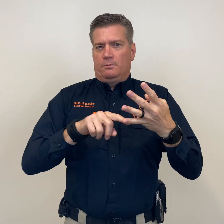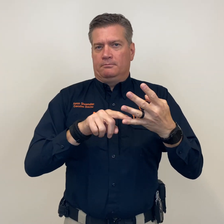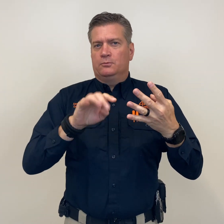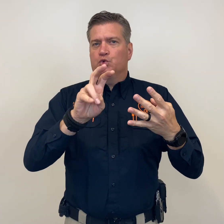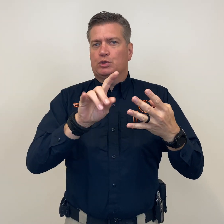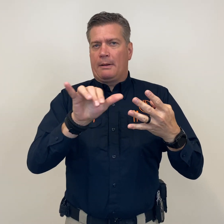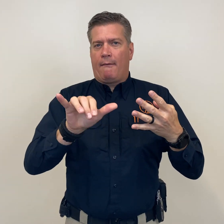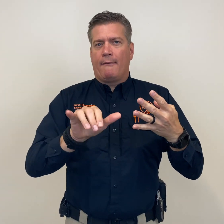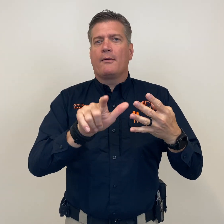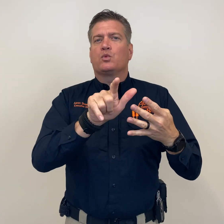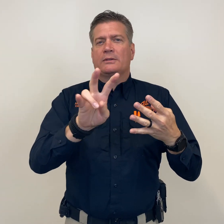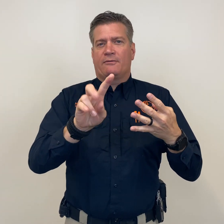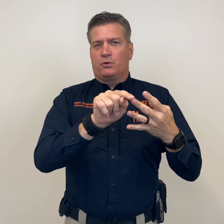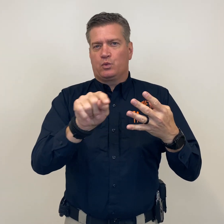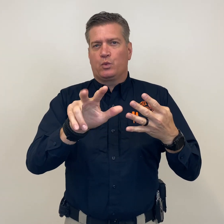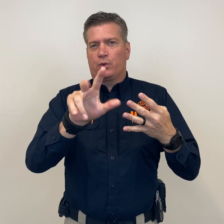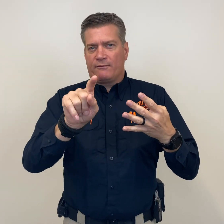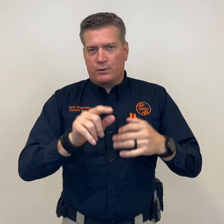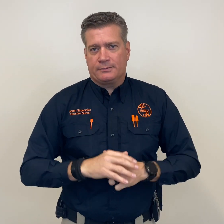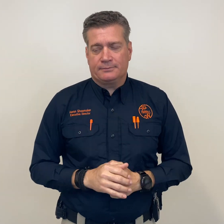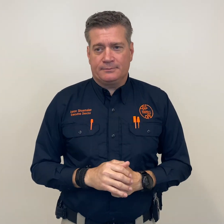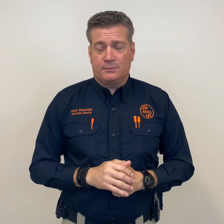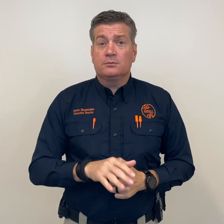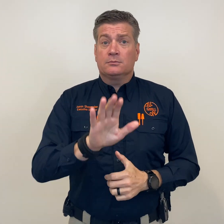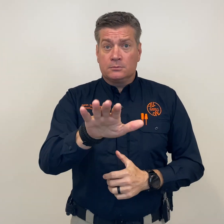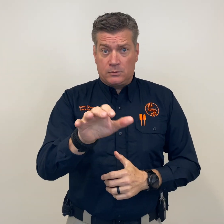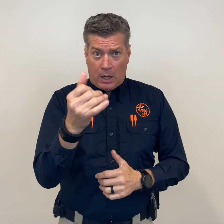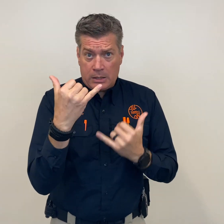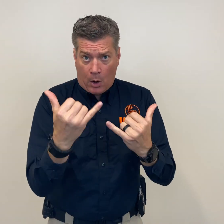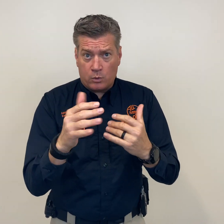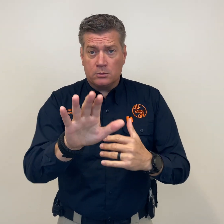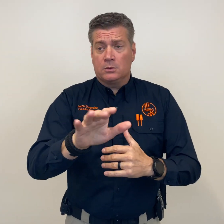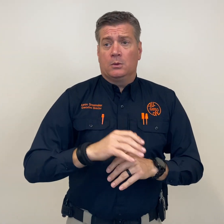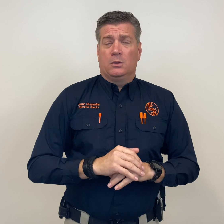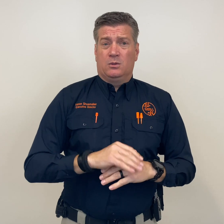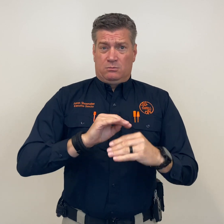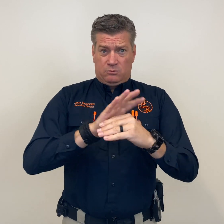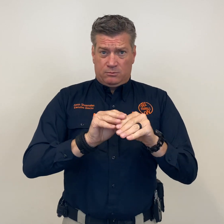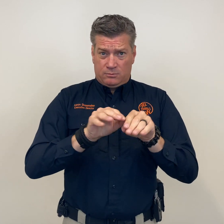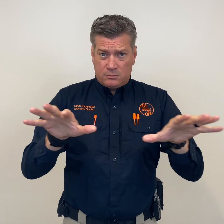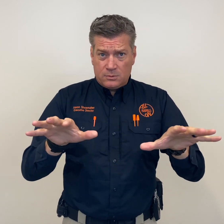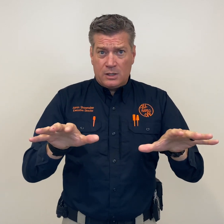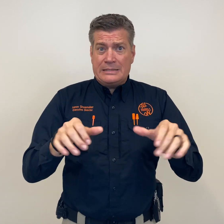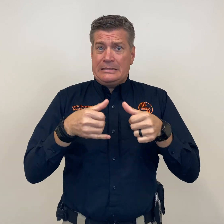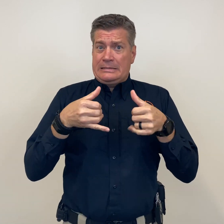good skill building, and so we made the determination to postpone to July 27th